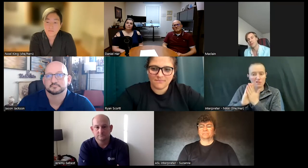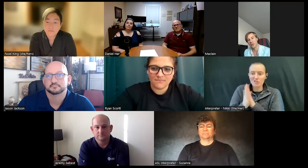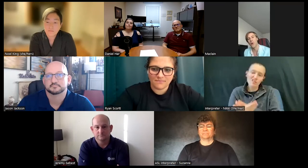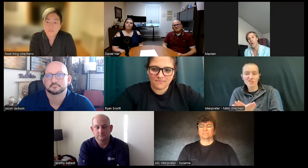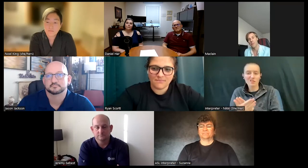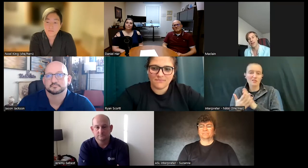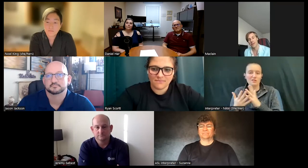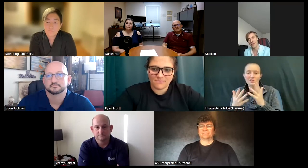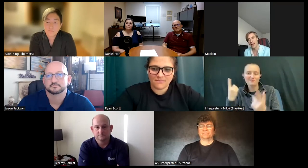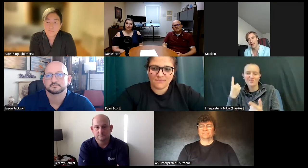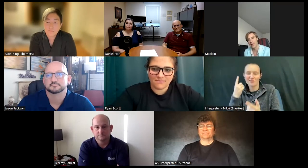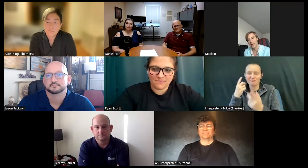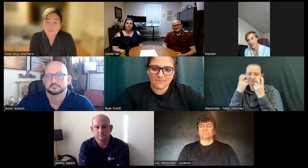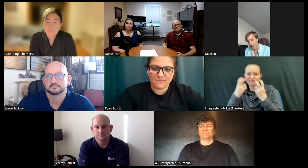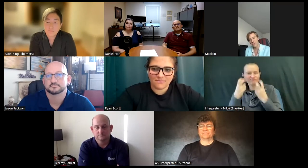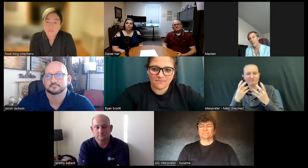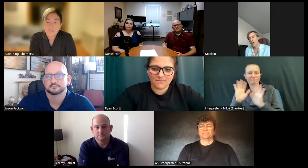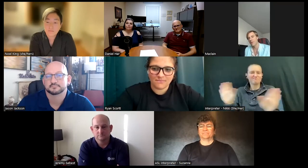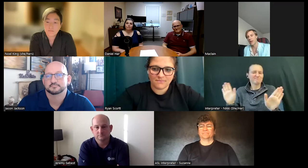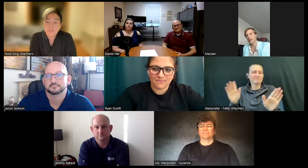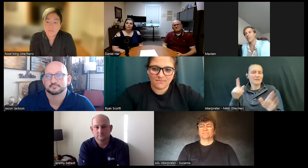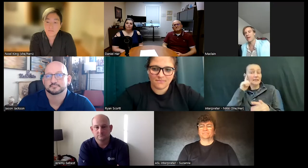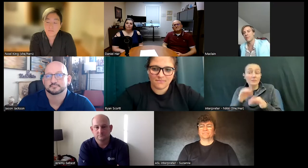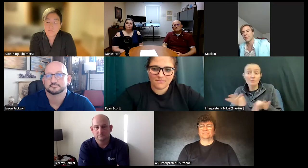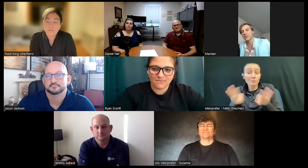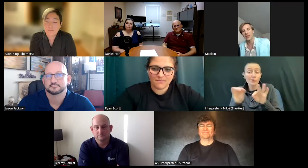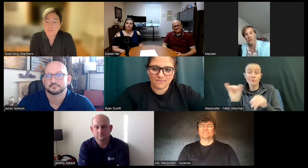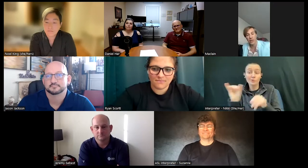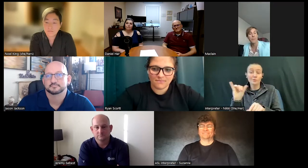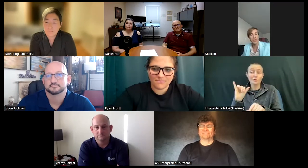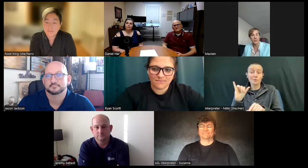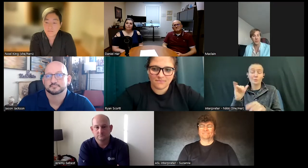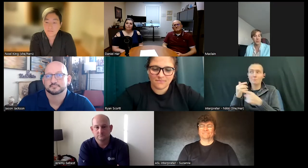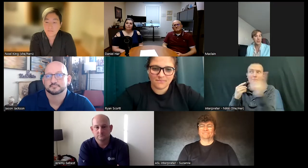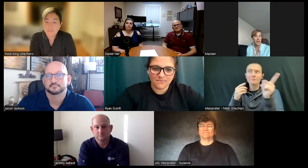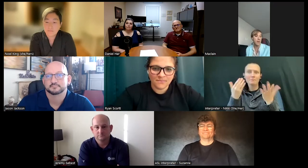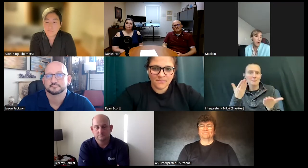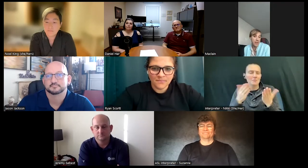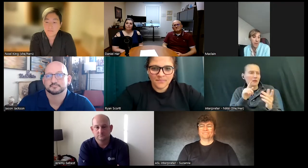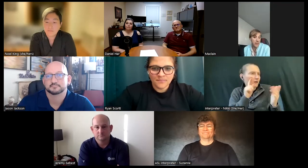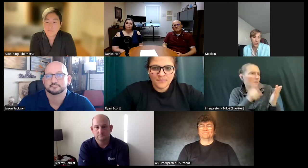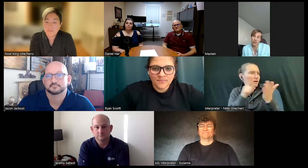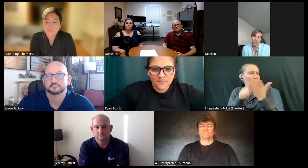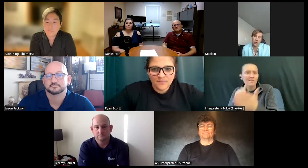something you don't want to be and uh and it's very prevalent I think a lot of people are seeing that with companies who care more about the money than our